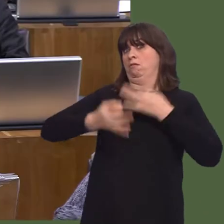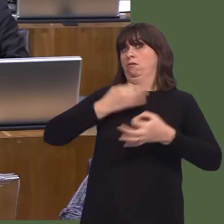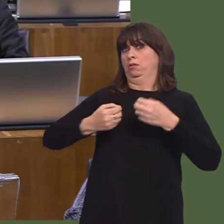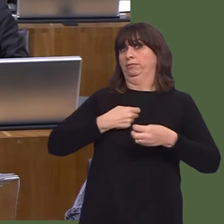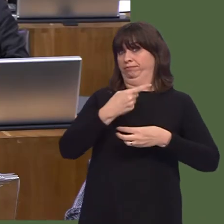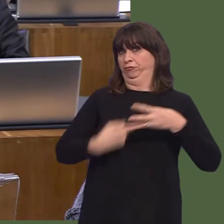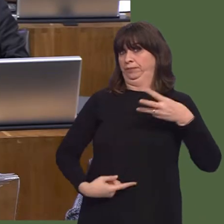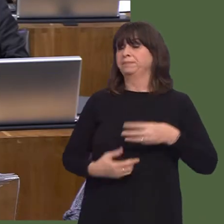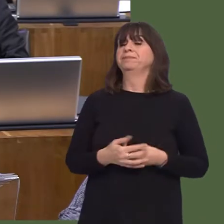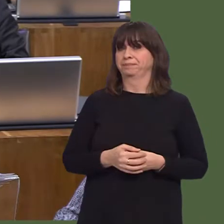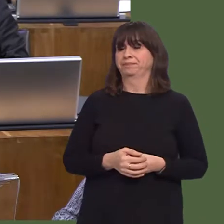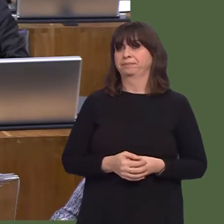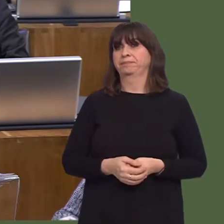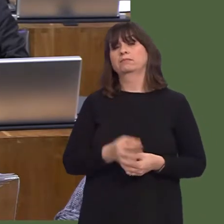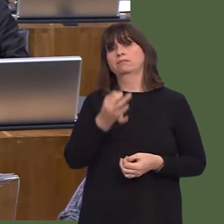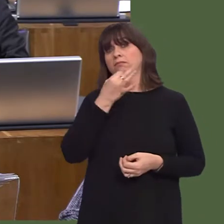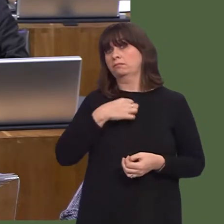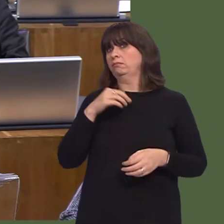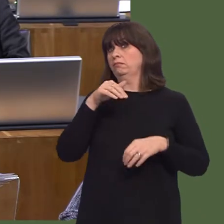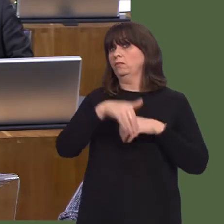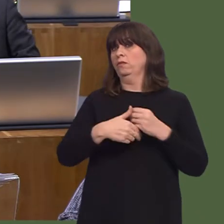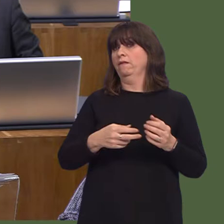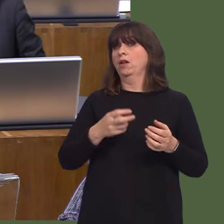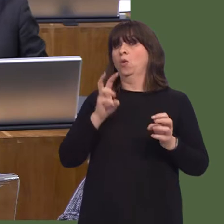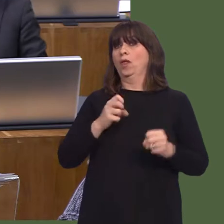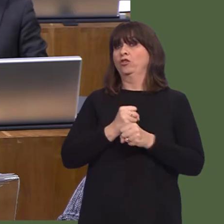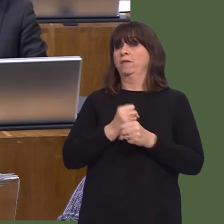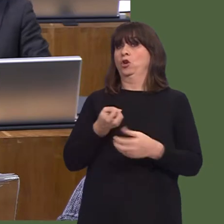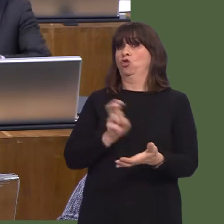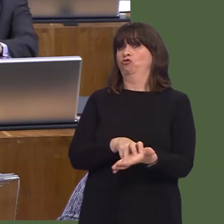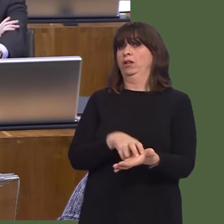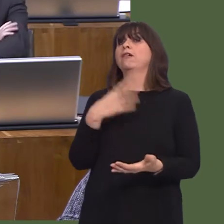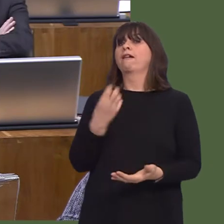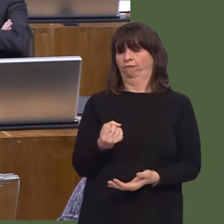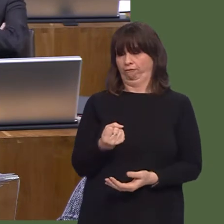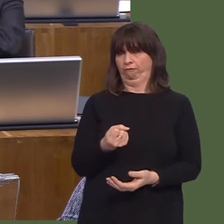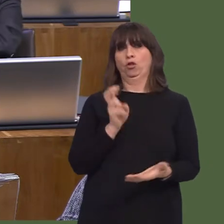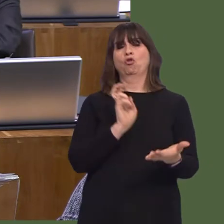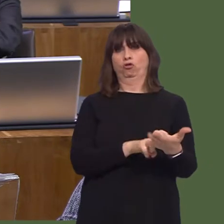Carwyn Jones AM: Well, that will be part of the consideration that is given to this matter